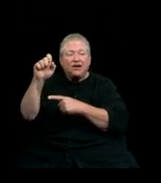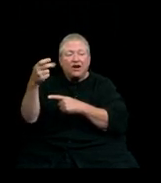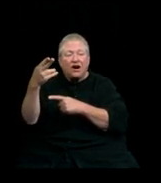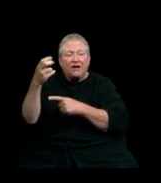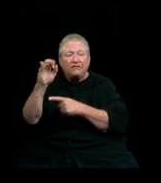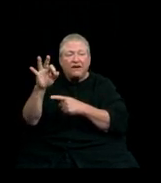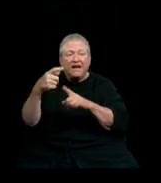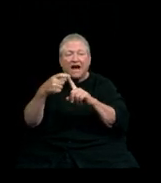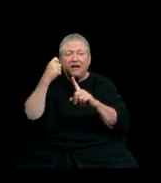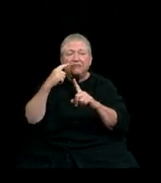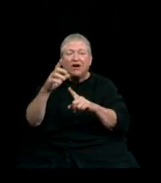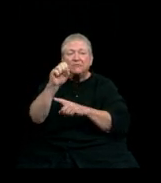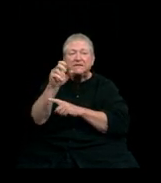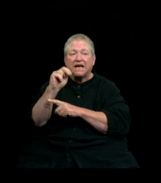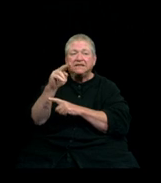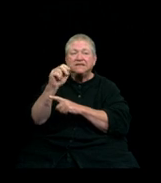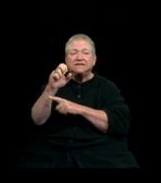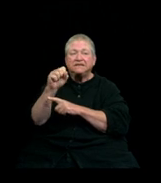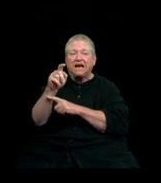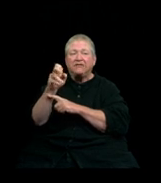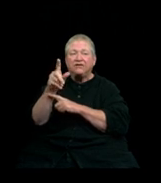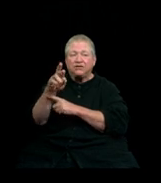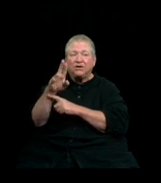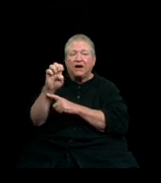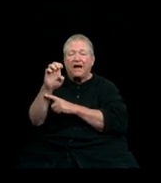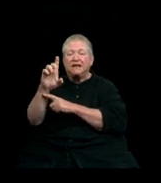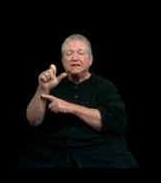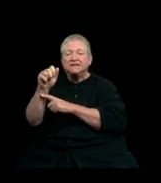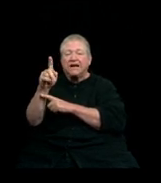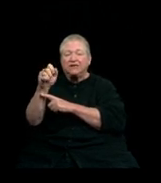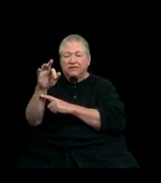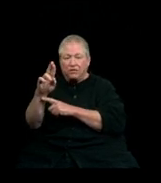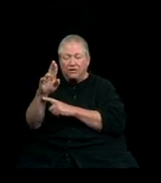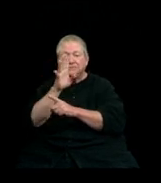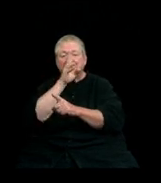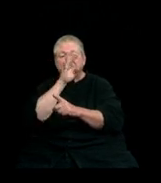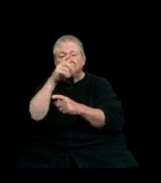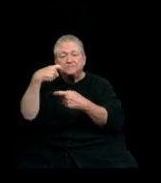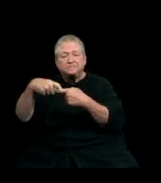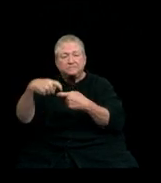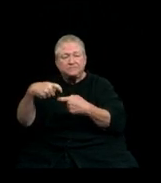Y quería felicitar todos los graduados de 2021, espero que reciban muchas buenas oportunidades